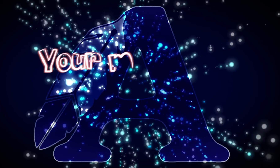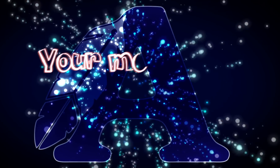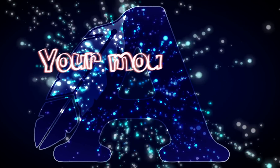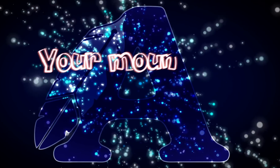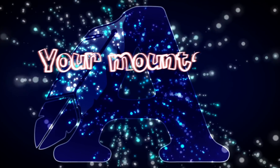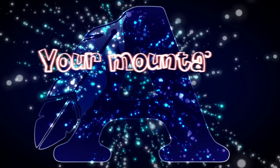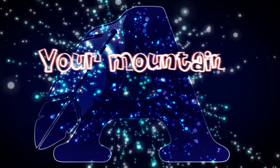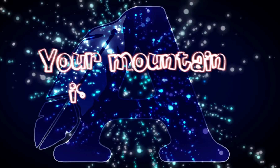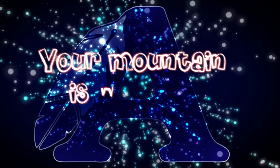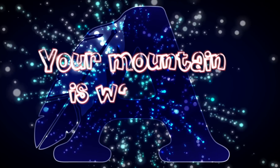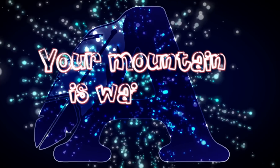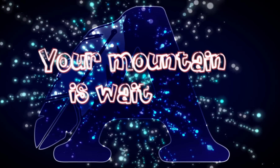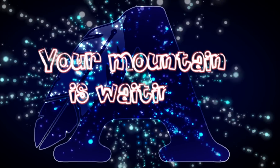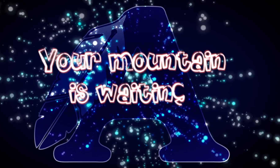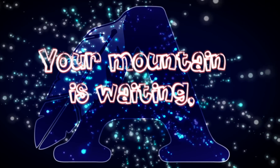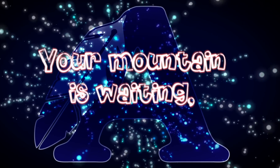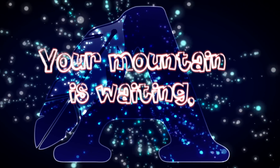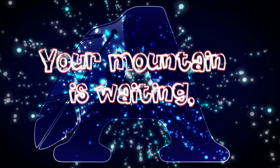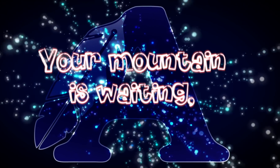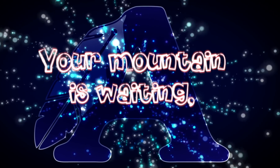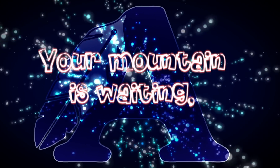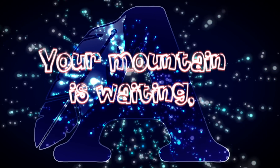YOUR MOUNTAIN IS WAITING,